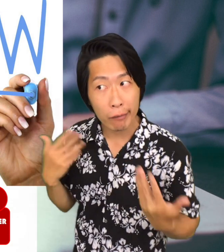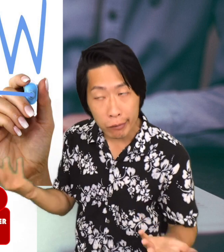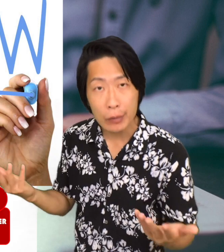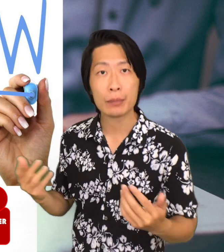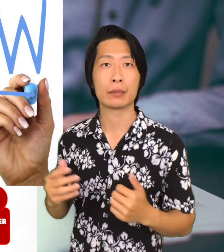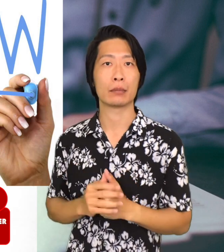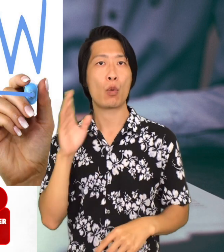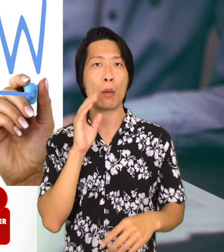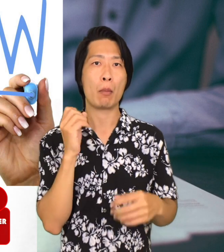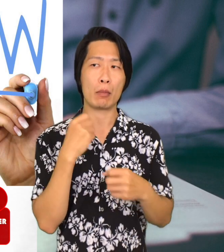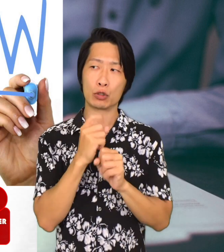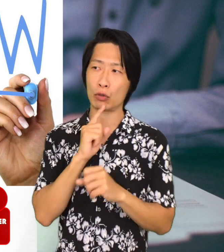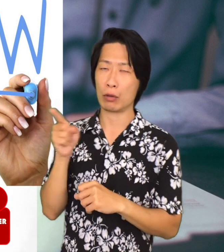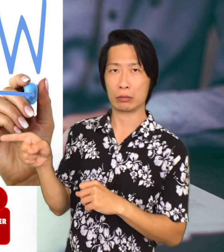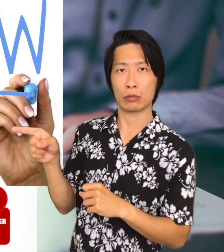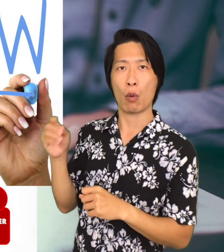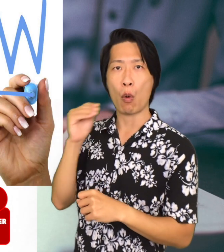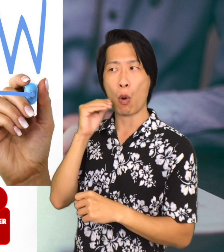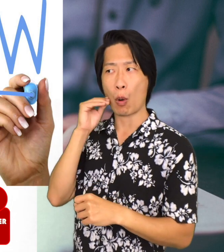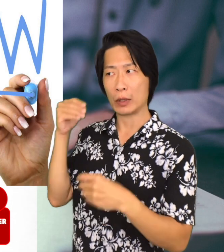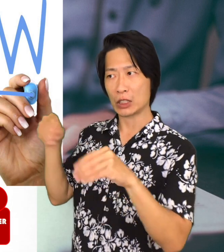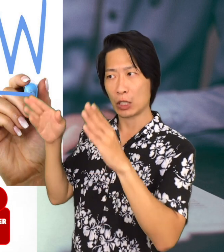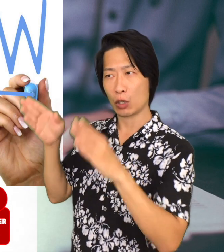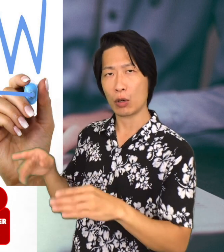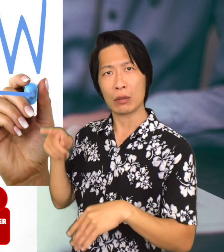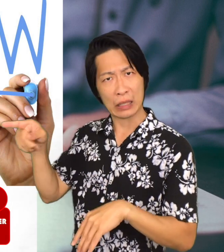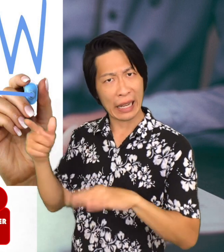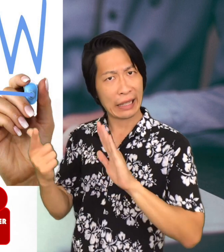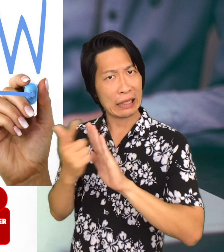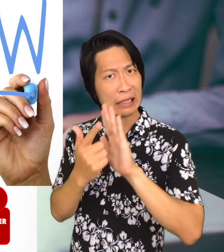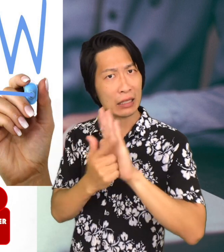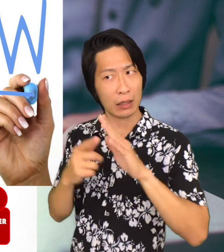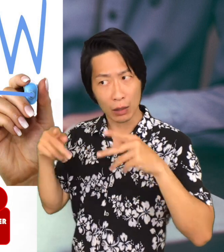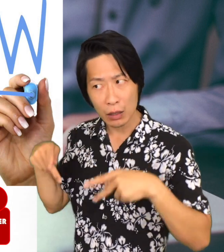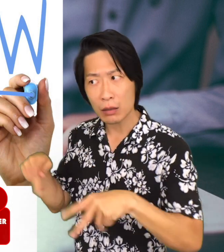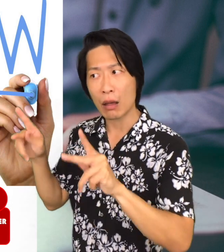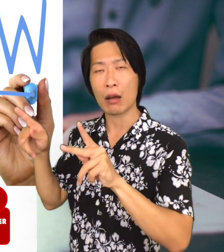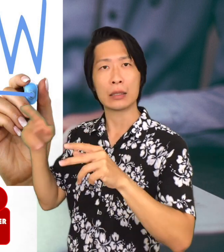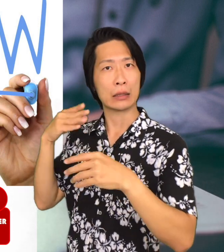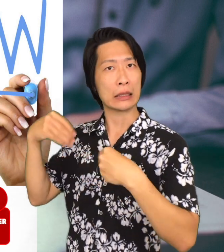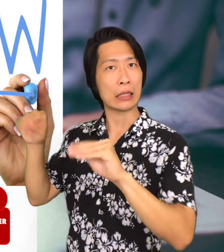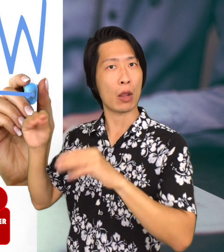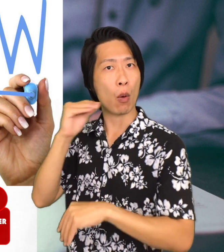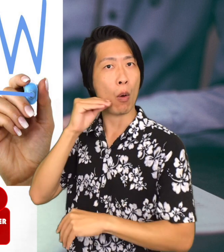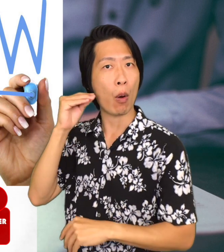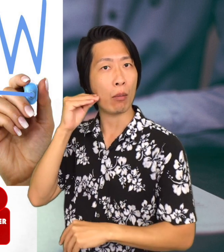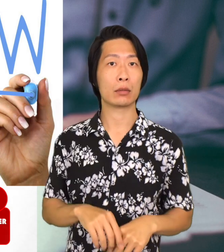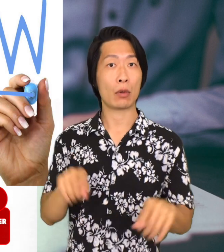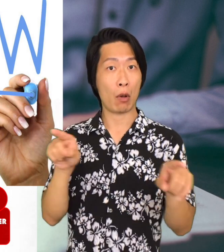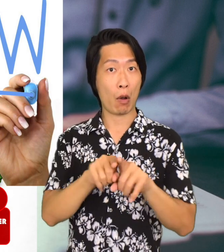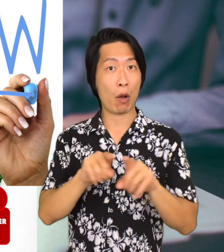legally allowed to sell the home. Also escrow companies will check on you